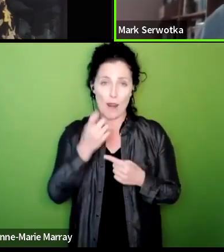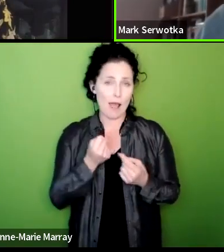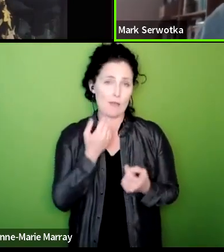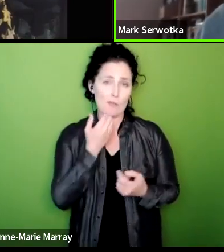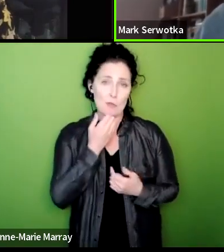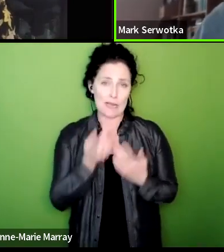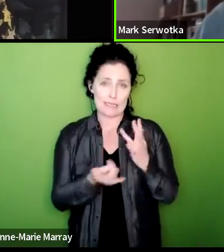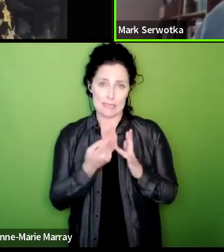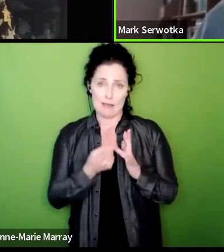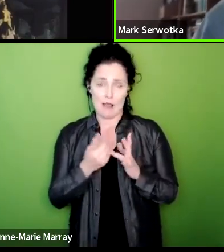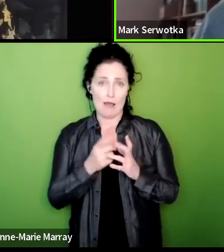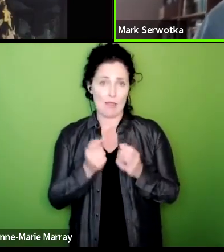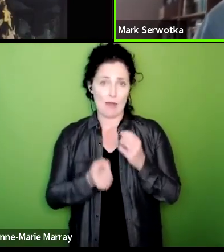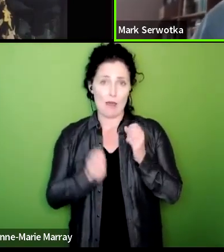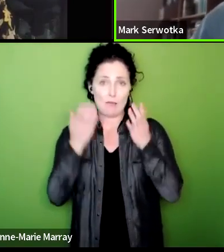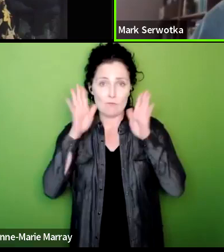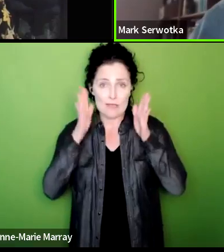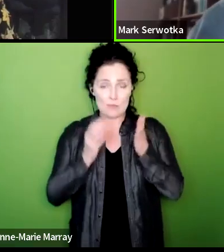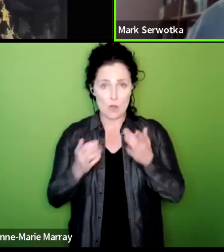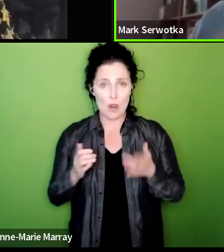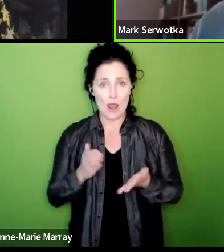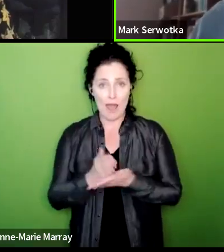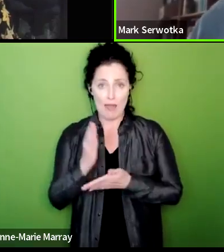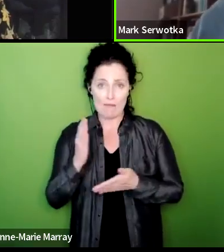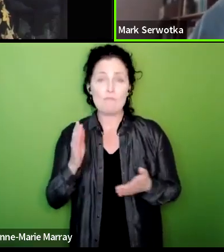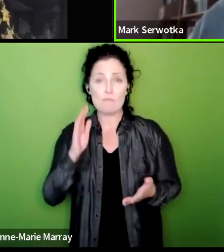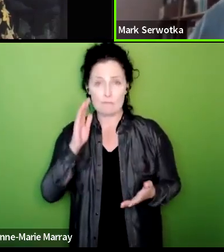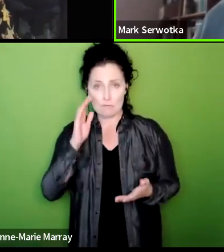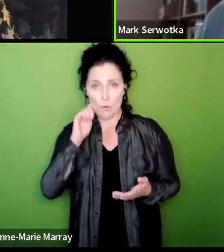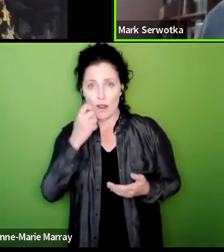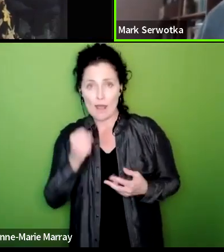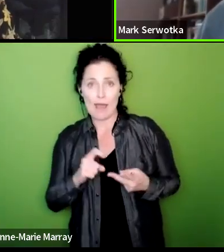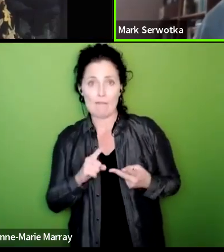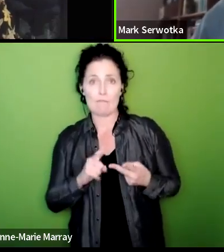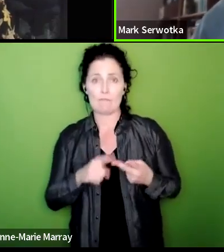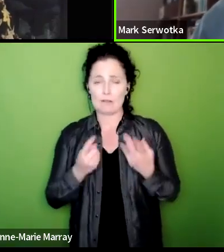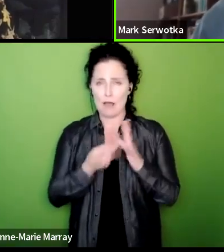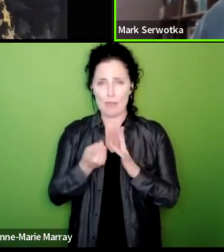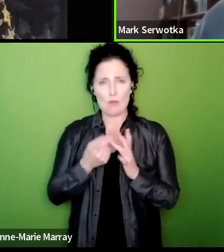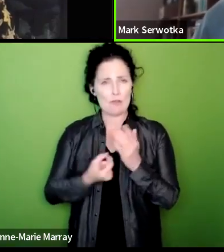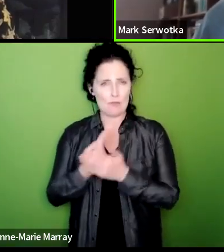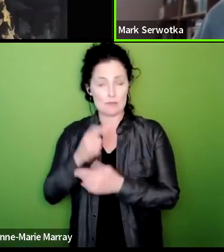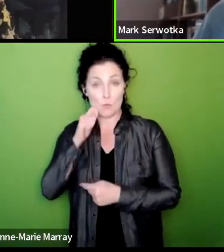Communications if you've got an issue raise it with your rep and make sure we know about it but